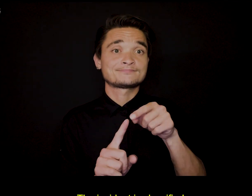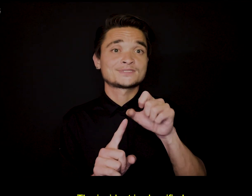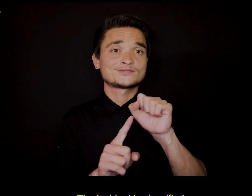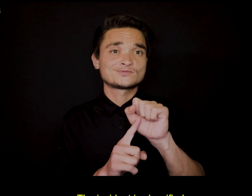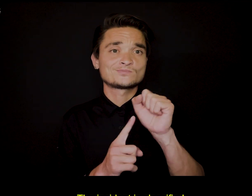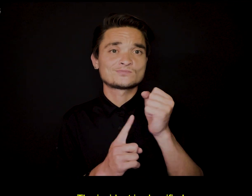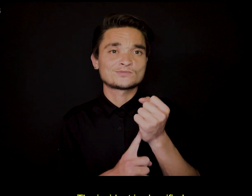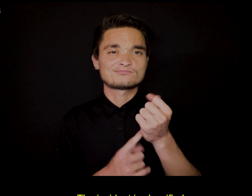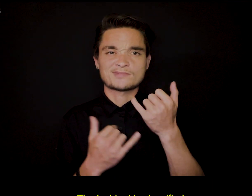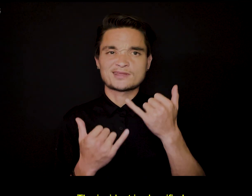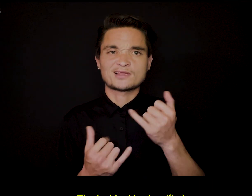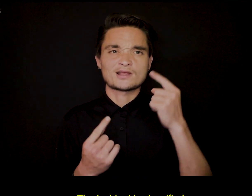The incident is classified.